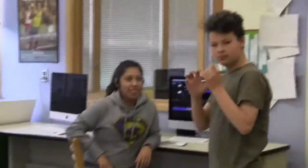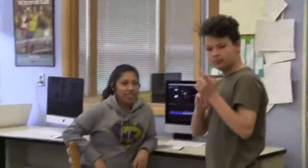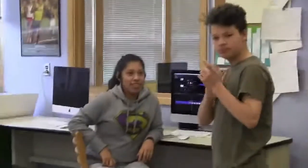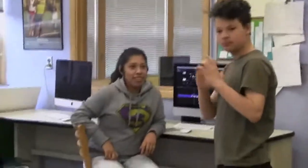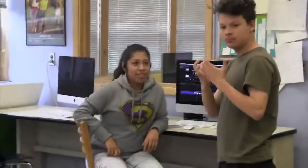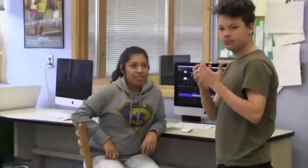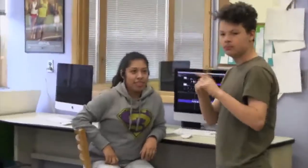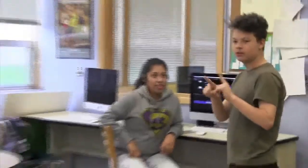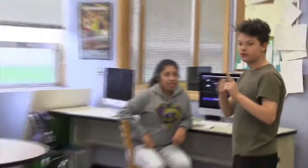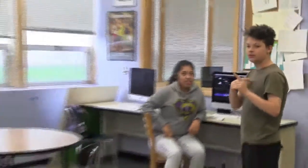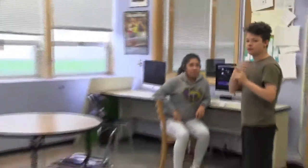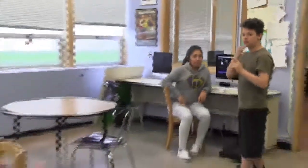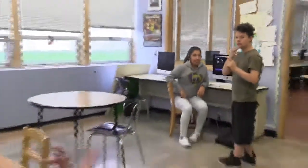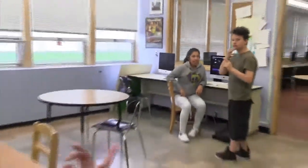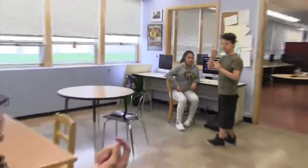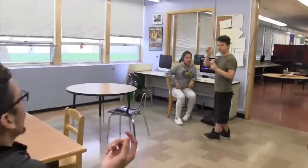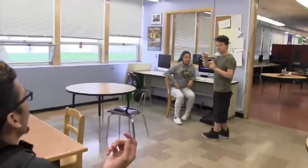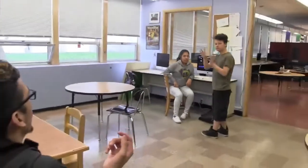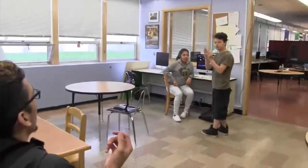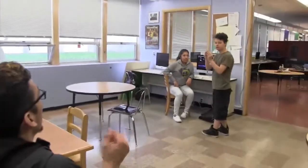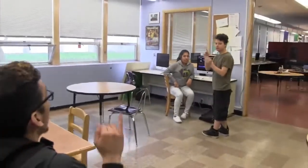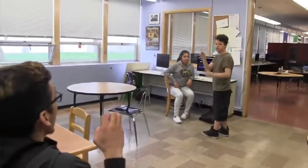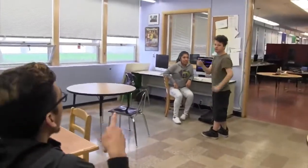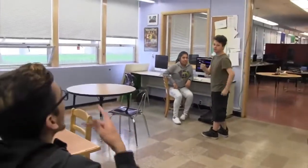After class? I've got to go to a meeting soon after.